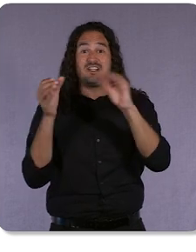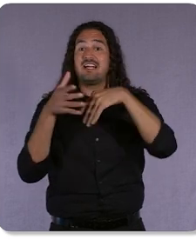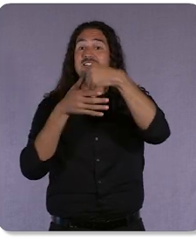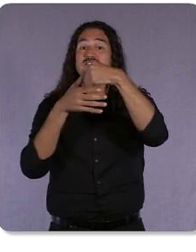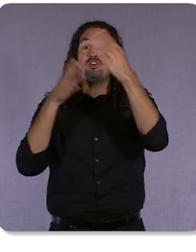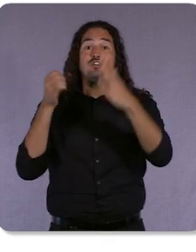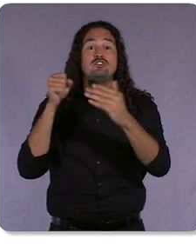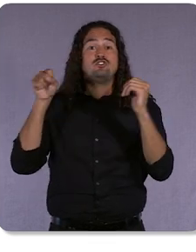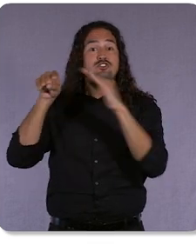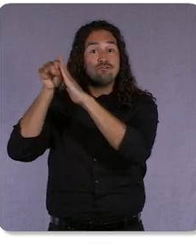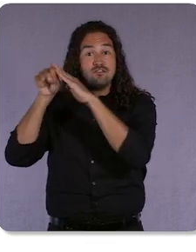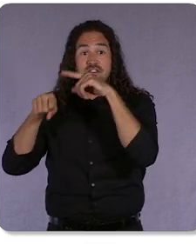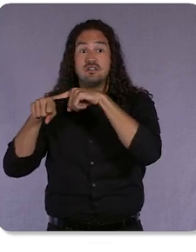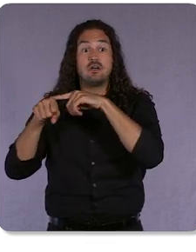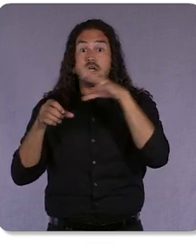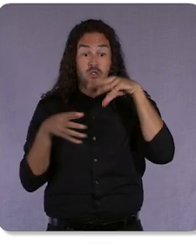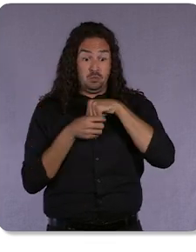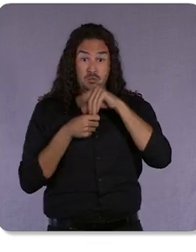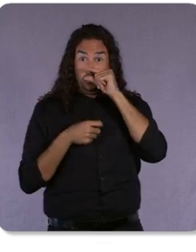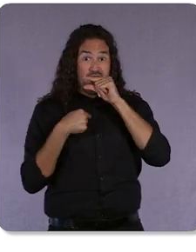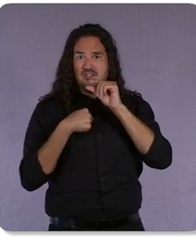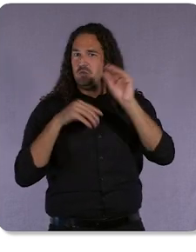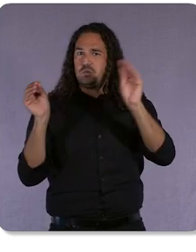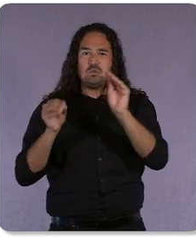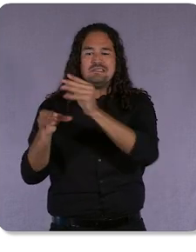receives, hosts, or processes identifying information.